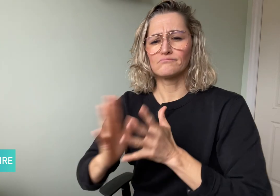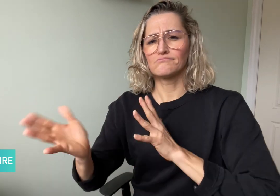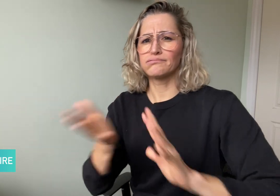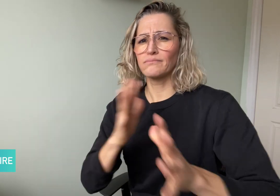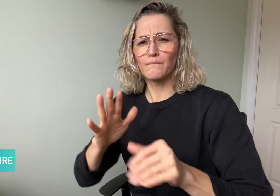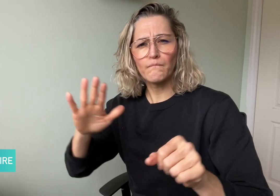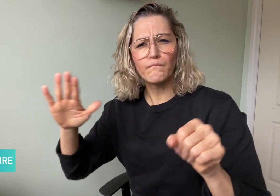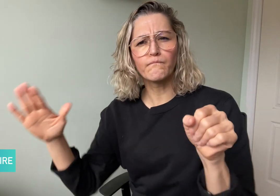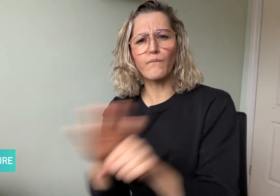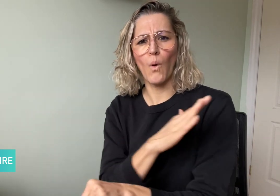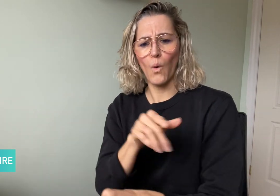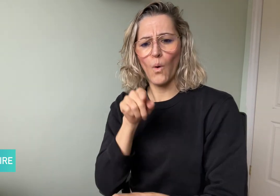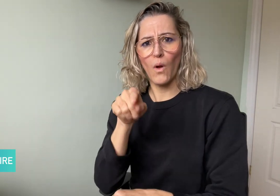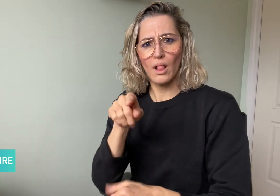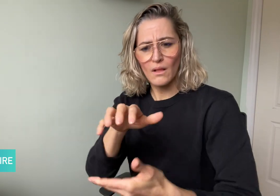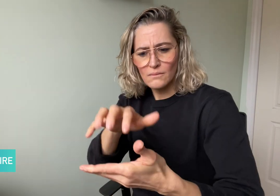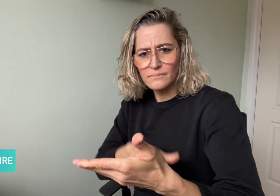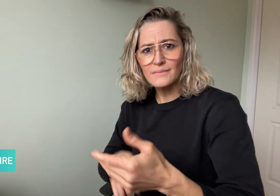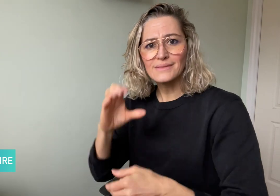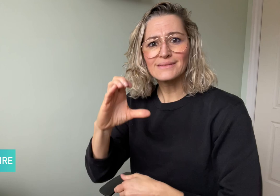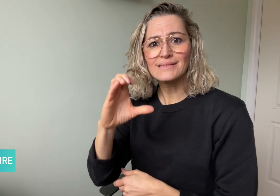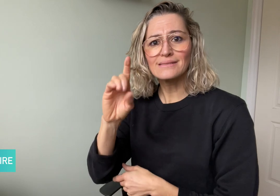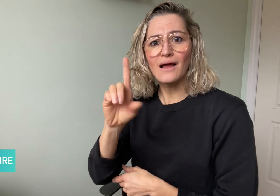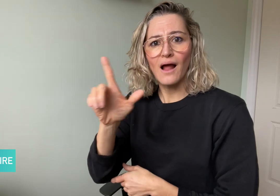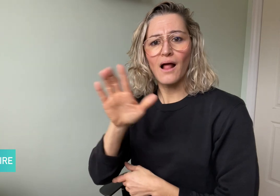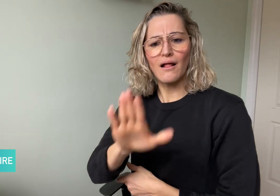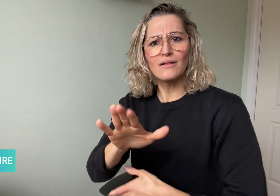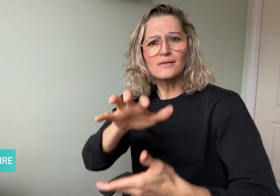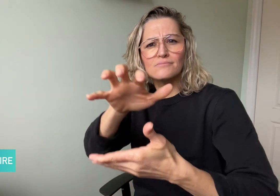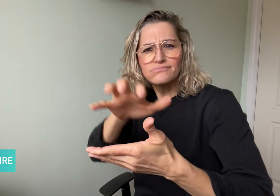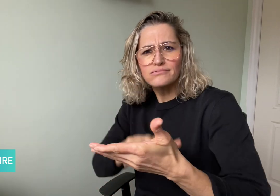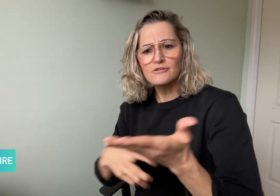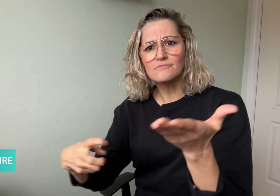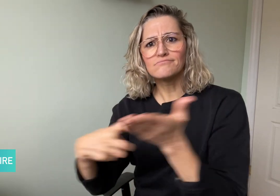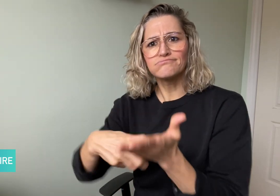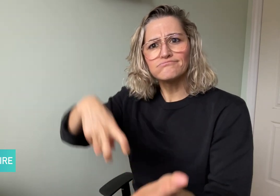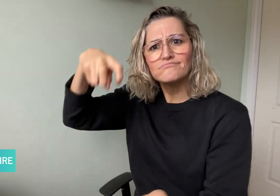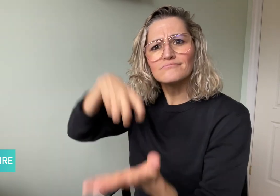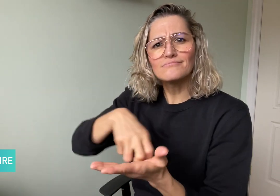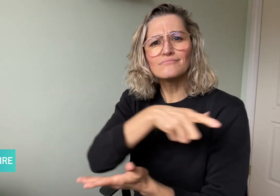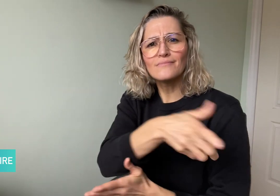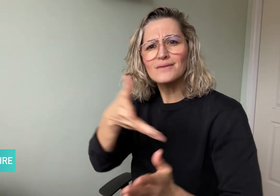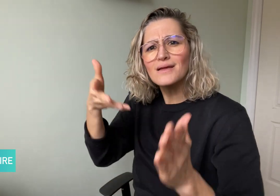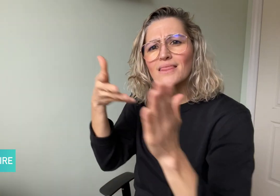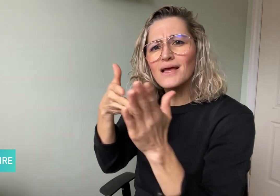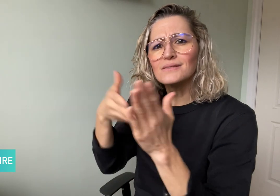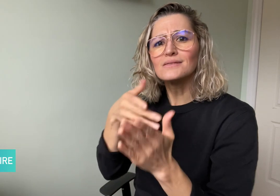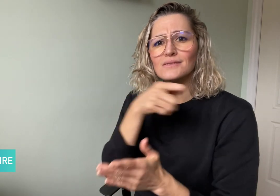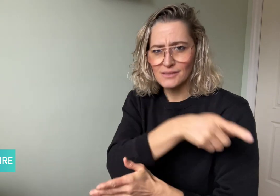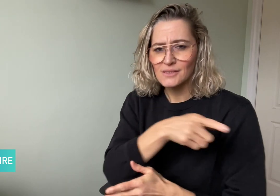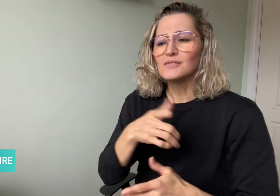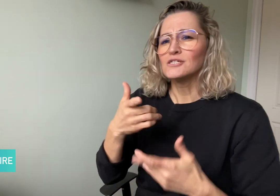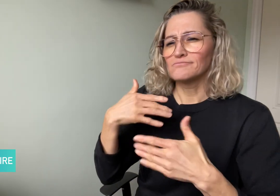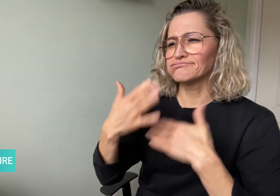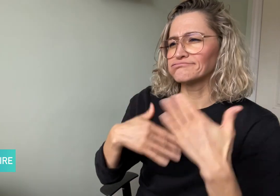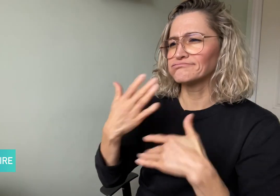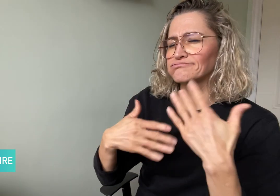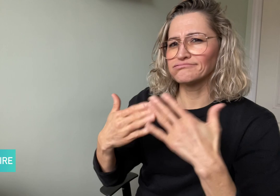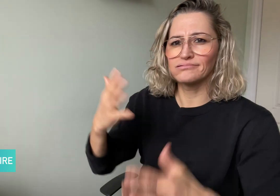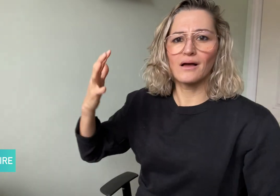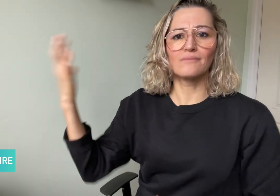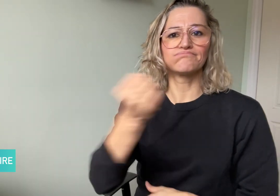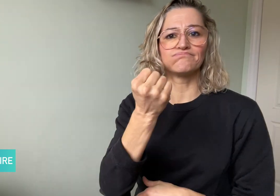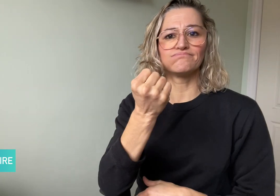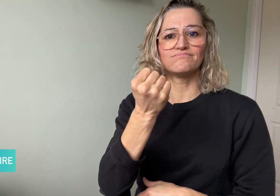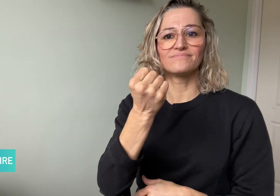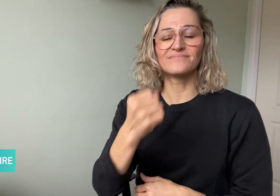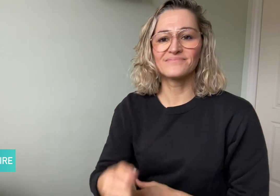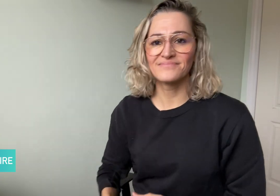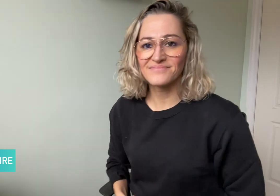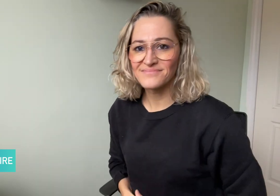the full CDL permit test which ZenDraya passed.